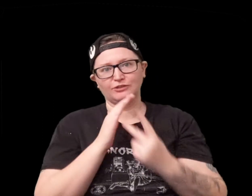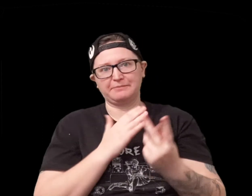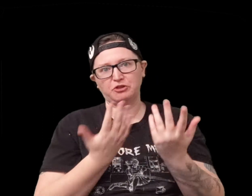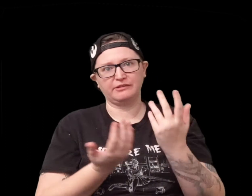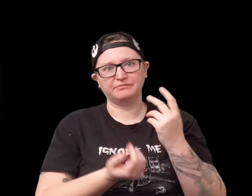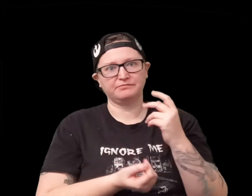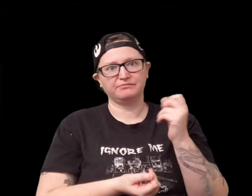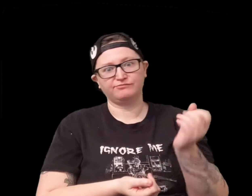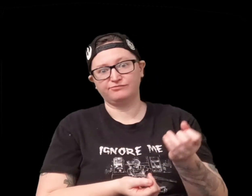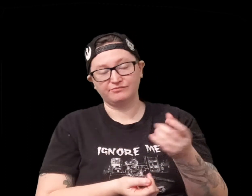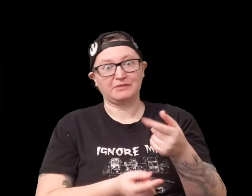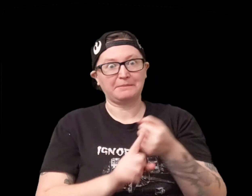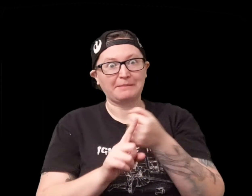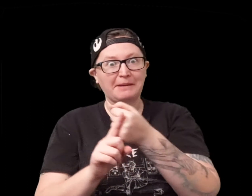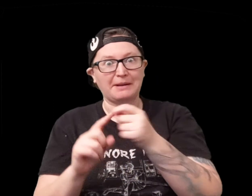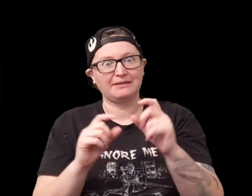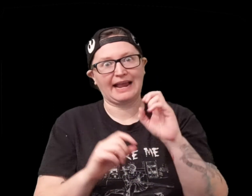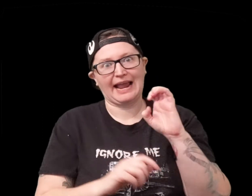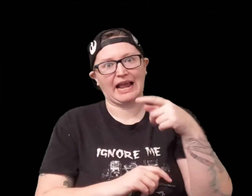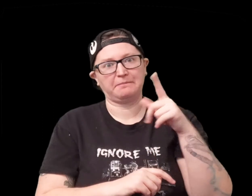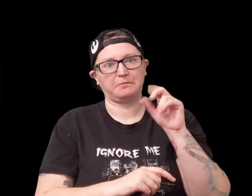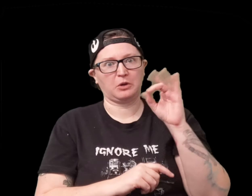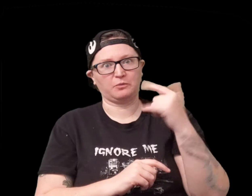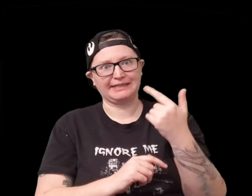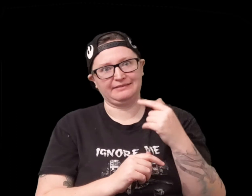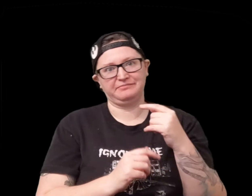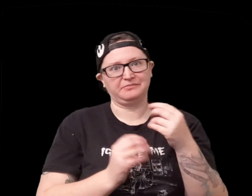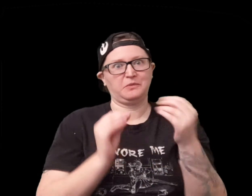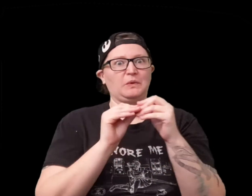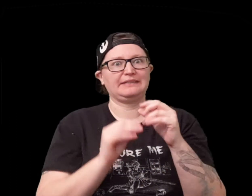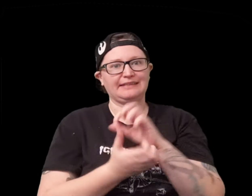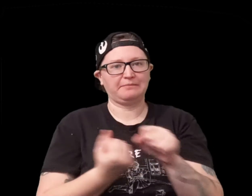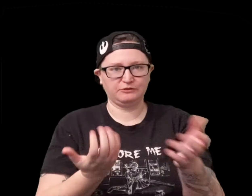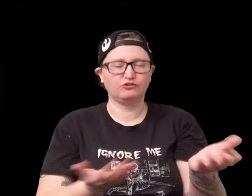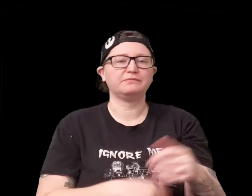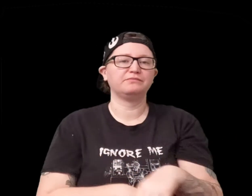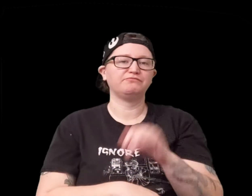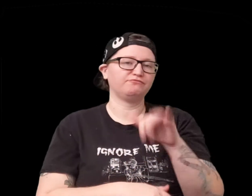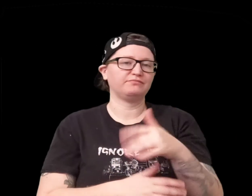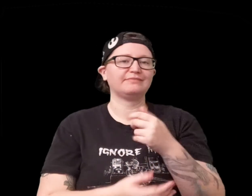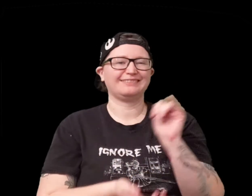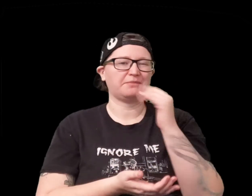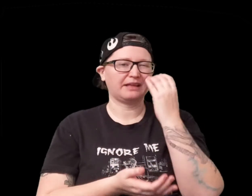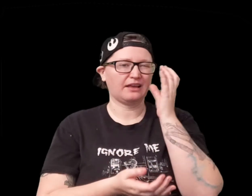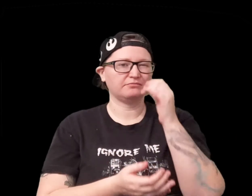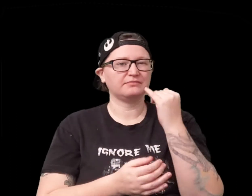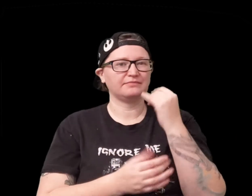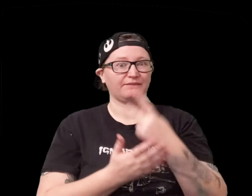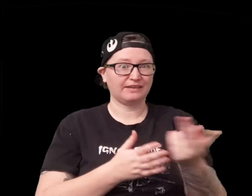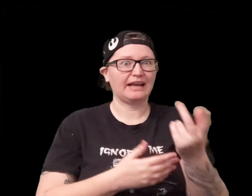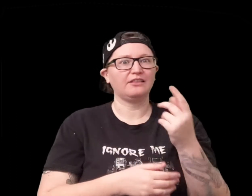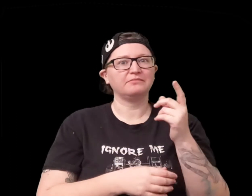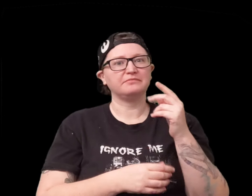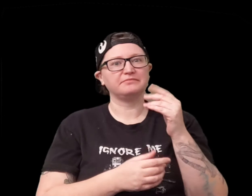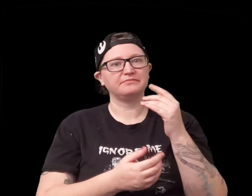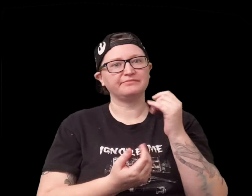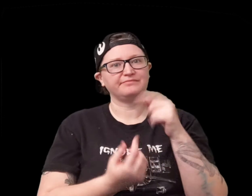where damage can be unpredictable you could just you know end up exploring more damage so again if